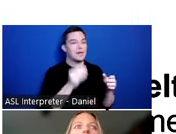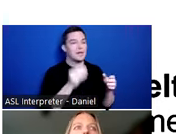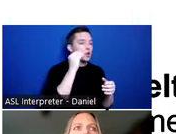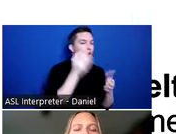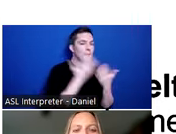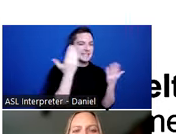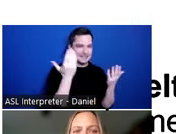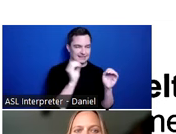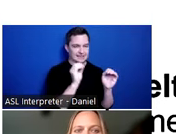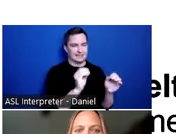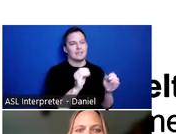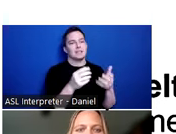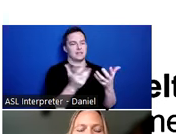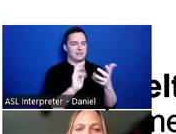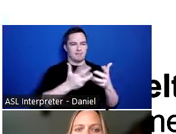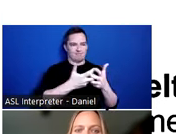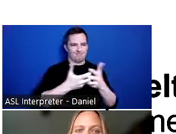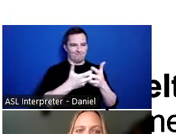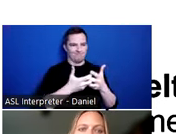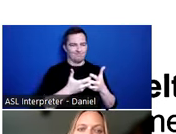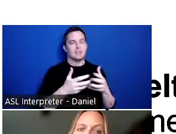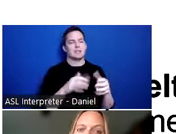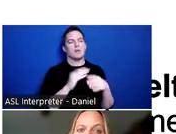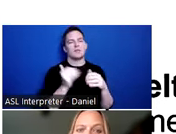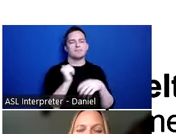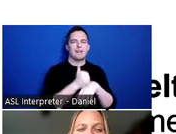And so I wanted to start out just with some level setting. When we’re talking about homelessness,